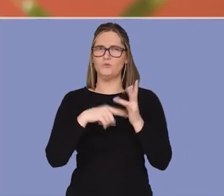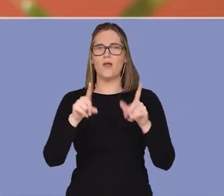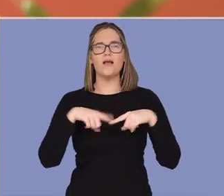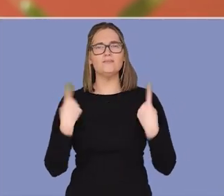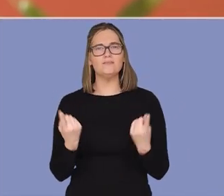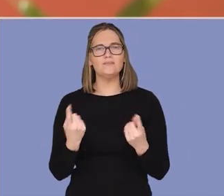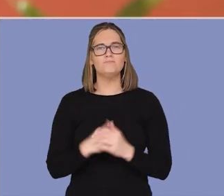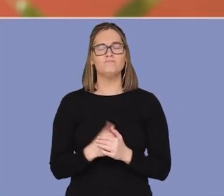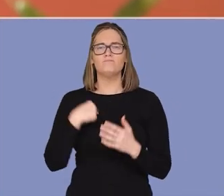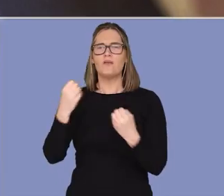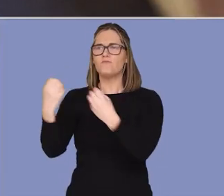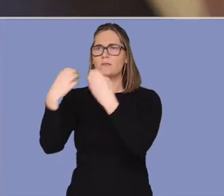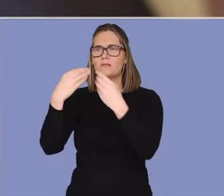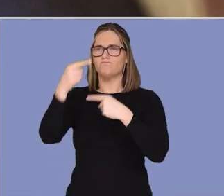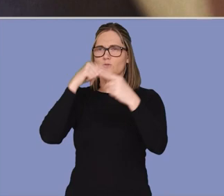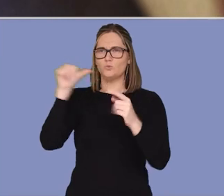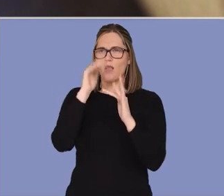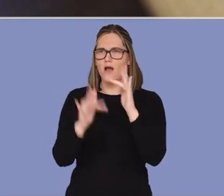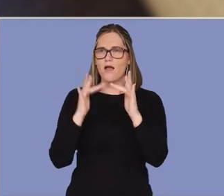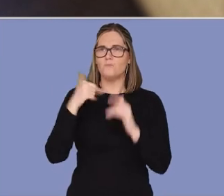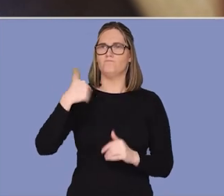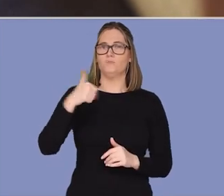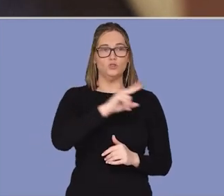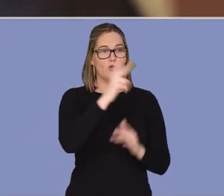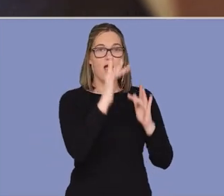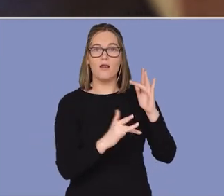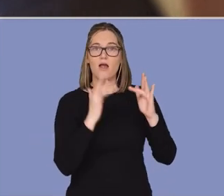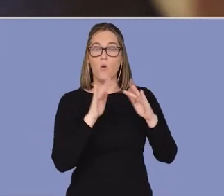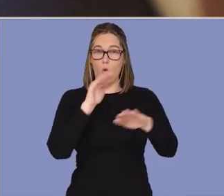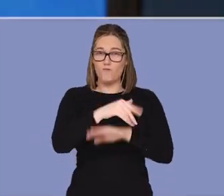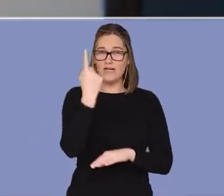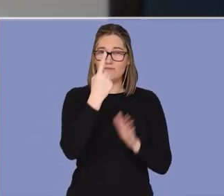always listening to you, creating more online services than ever, serving customers online